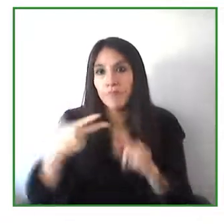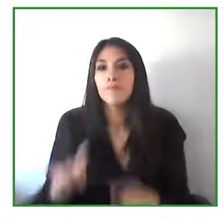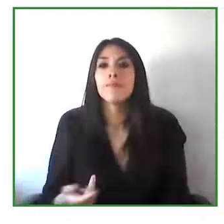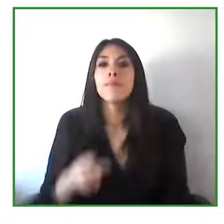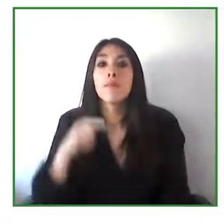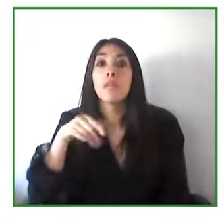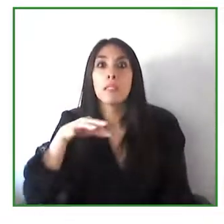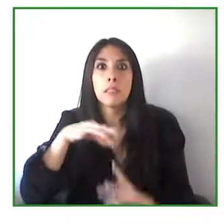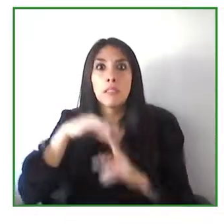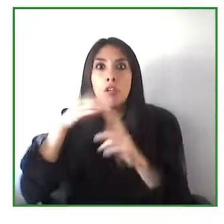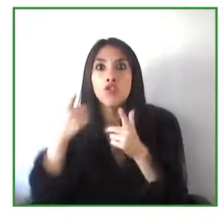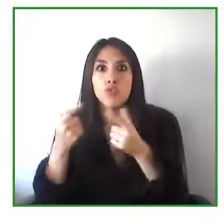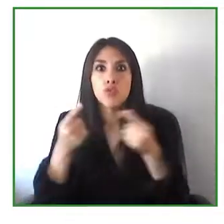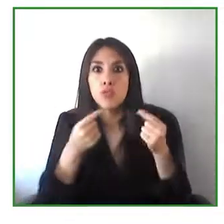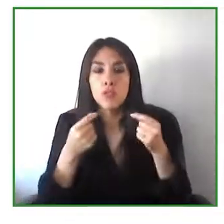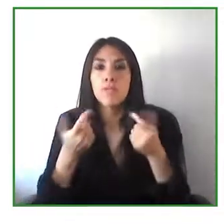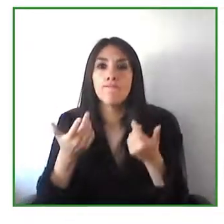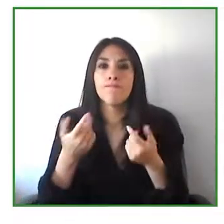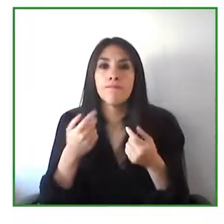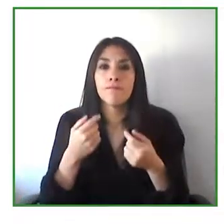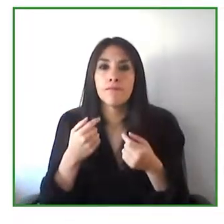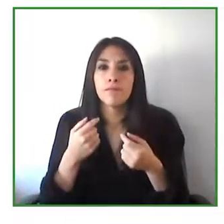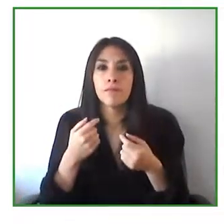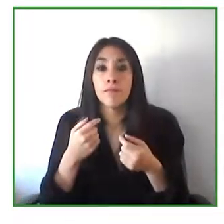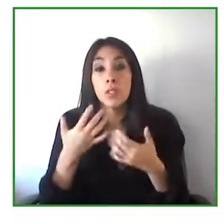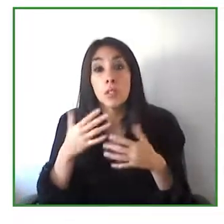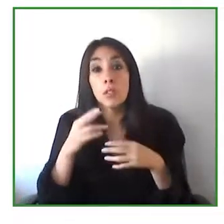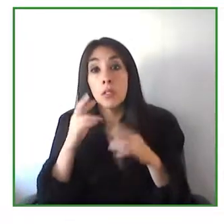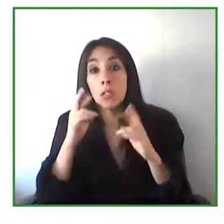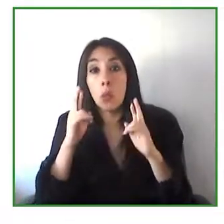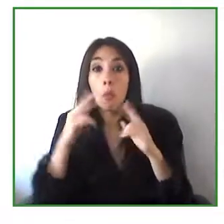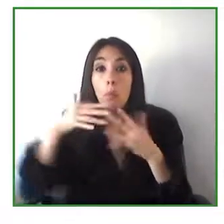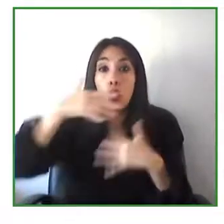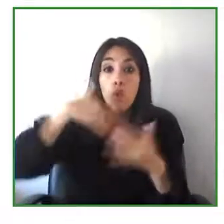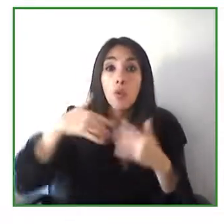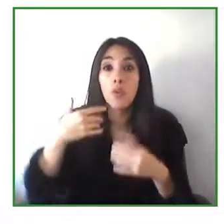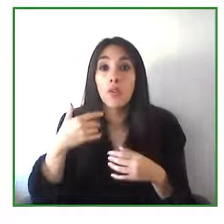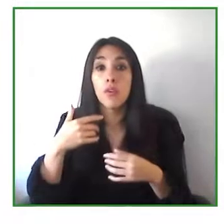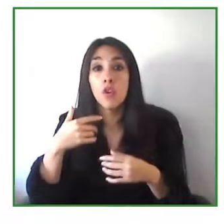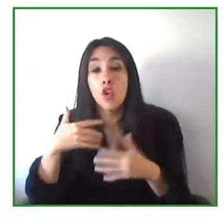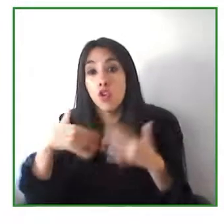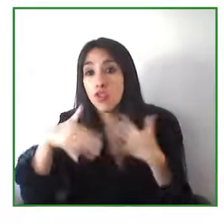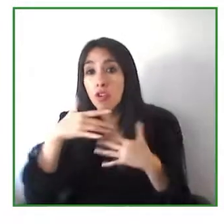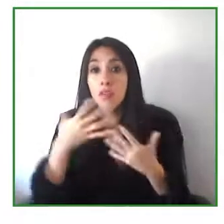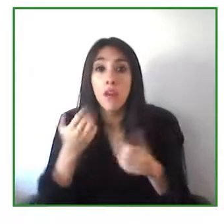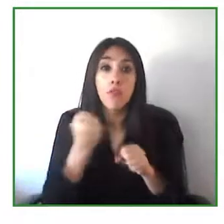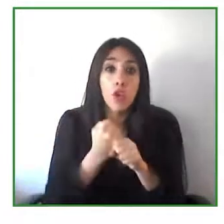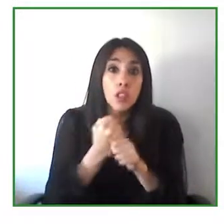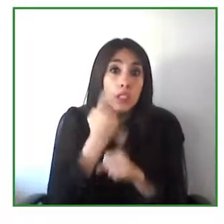condition will we achieve a fully accessible society